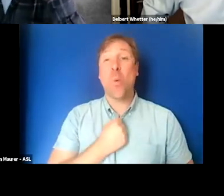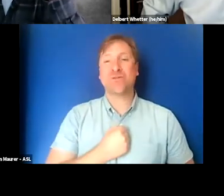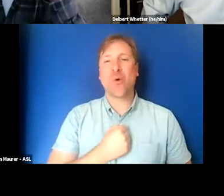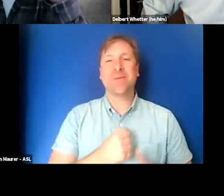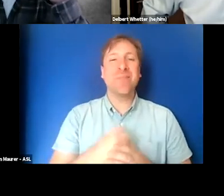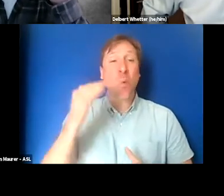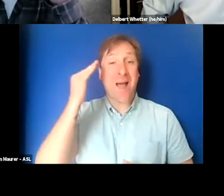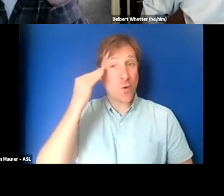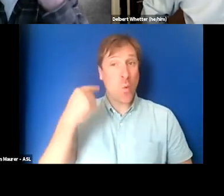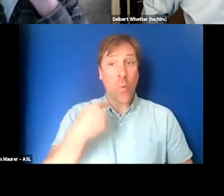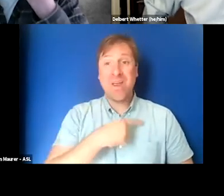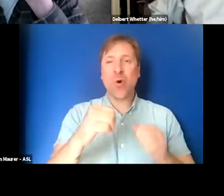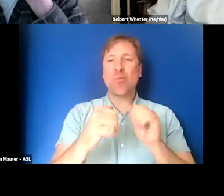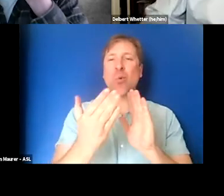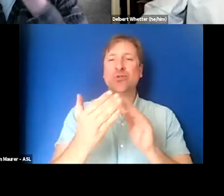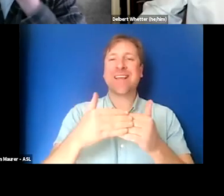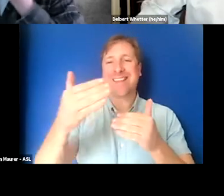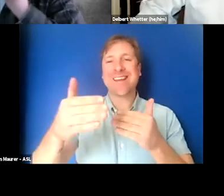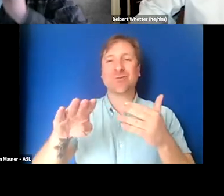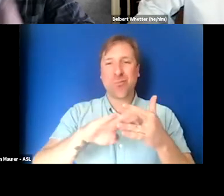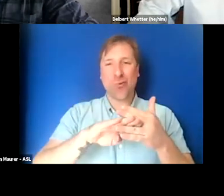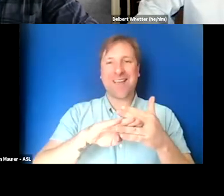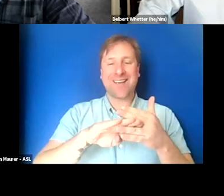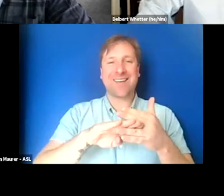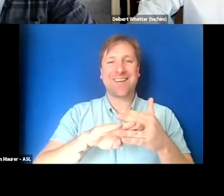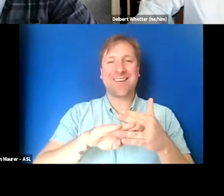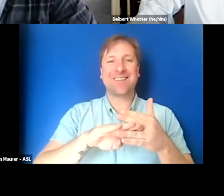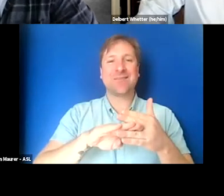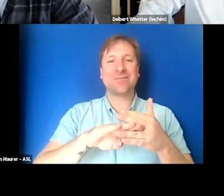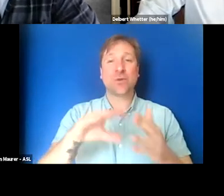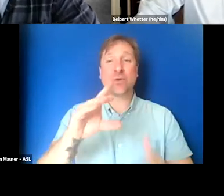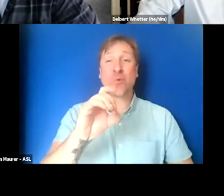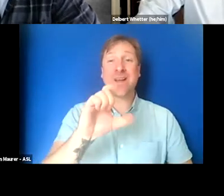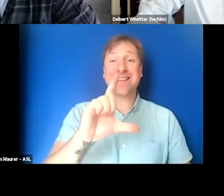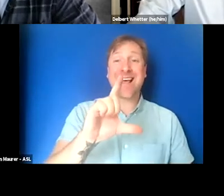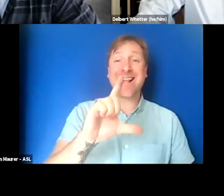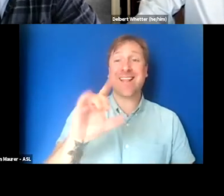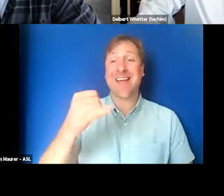I know that we are approaching our next break. So Delbert and Jade, thank you so much.